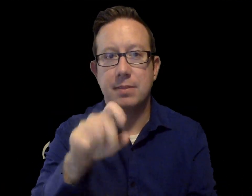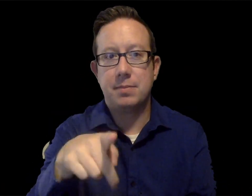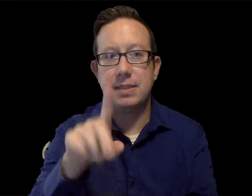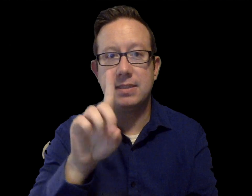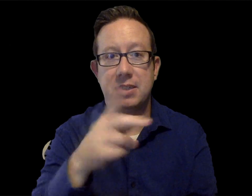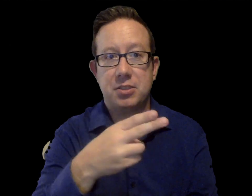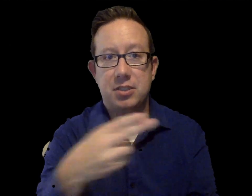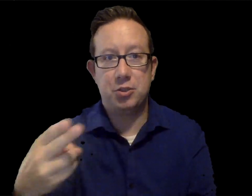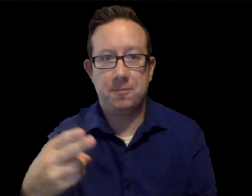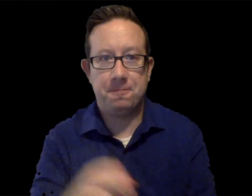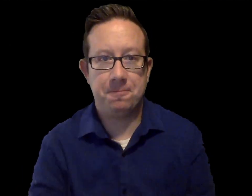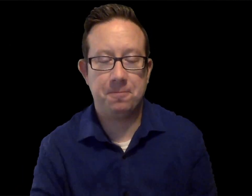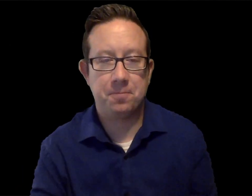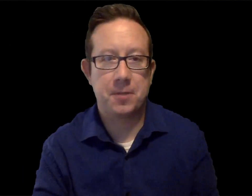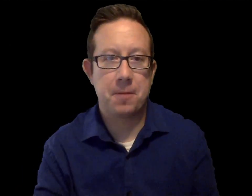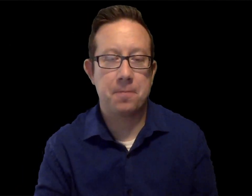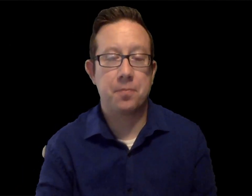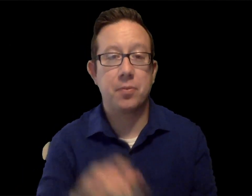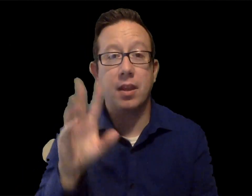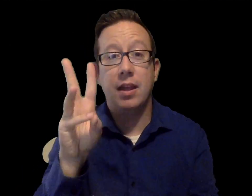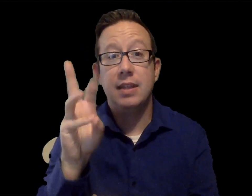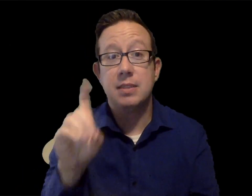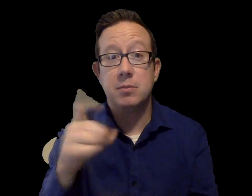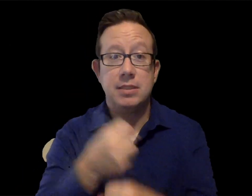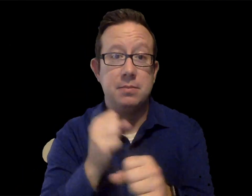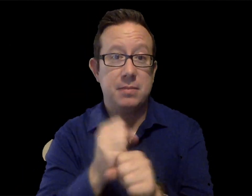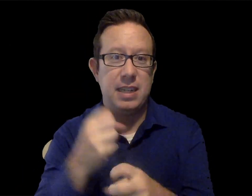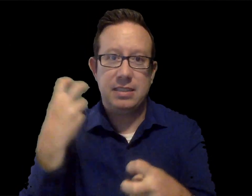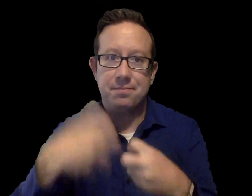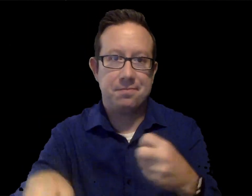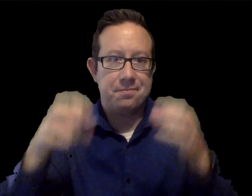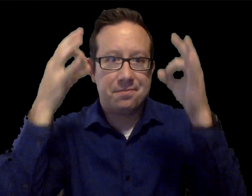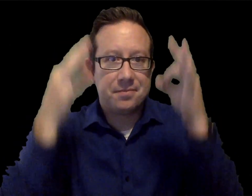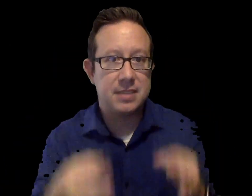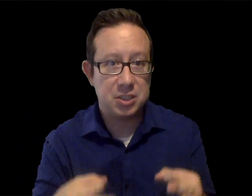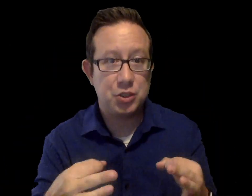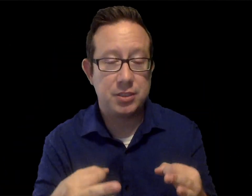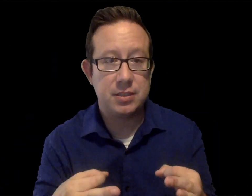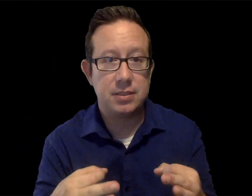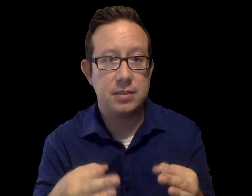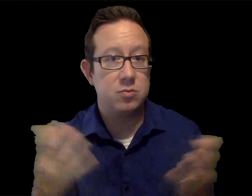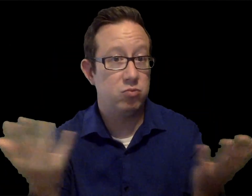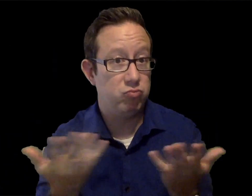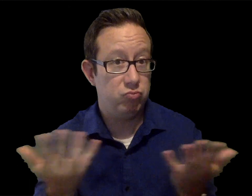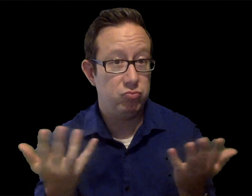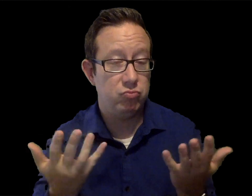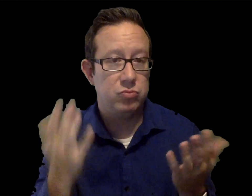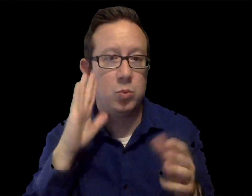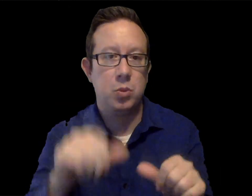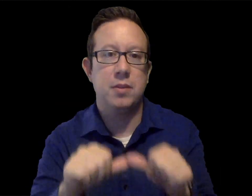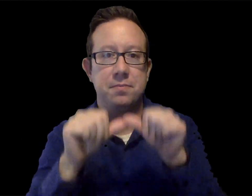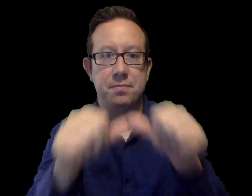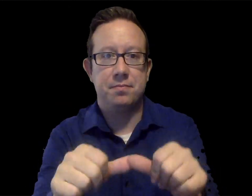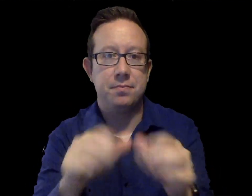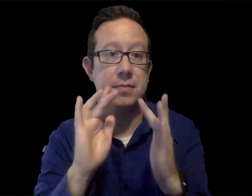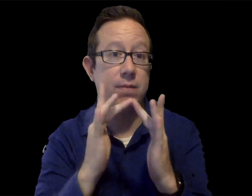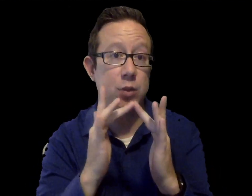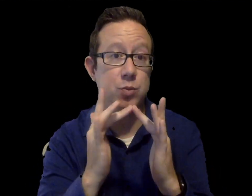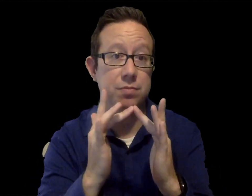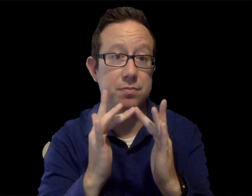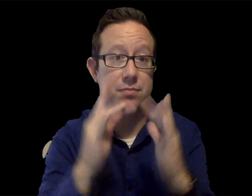left chest area), Center Director for WESP-DHH. WSD has made the difficult decision to continue